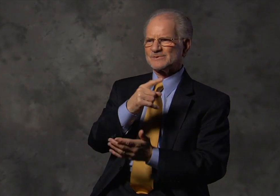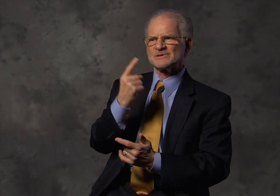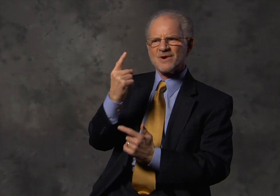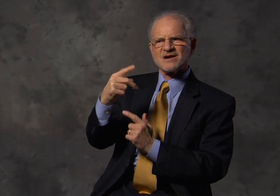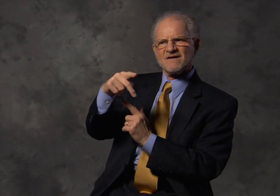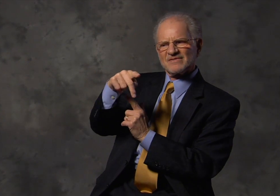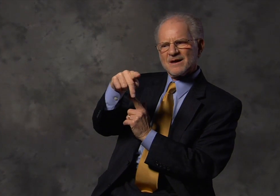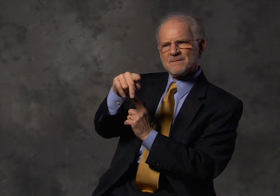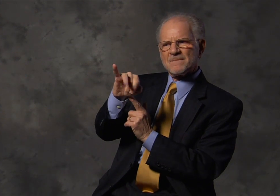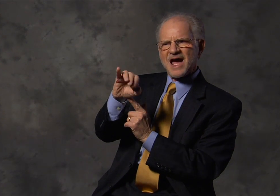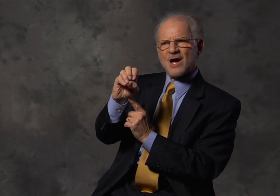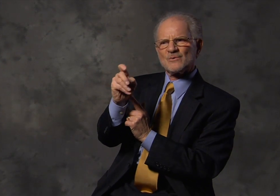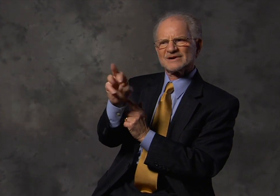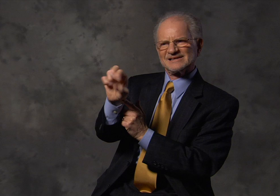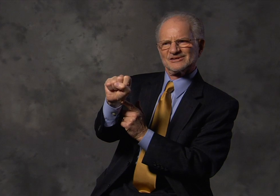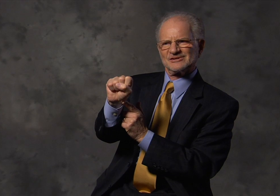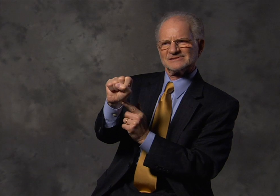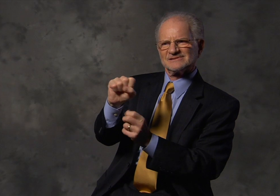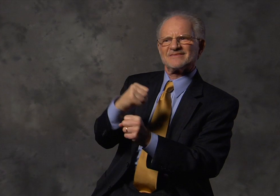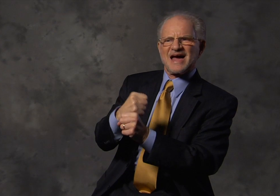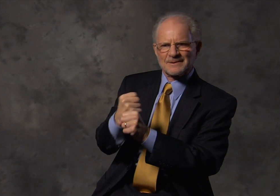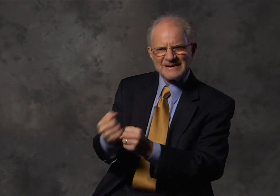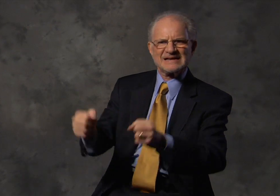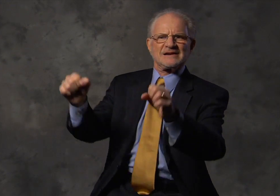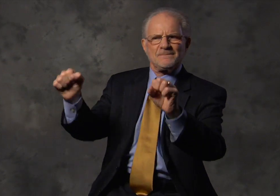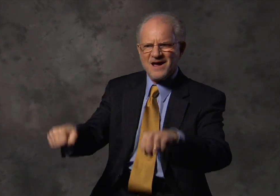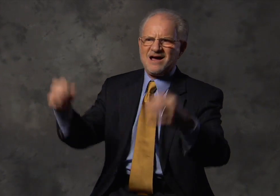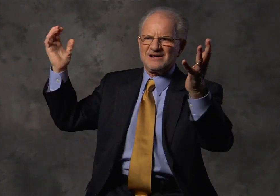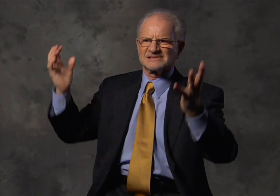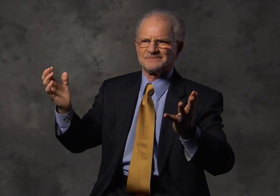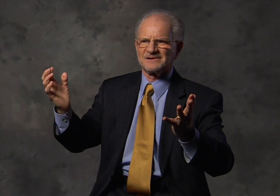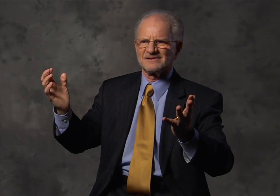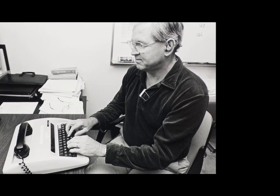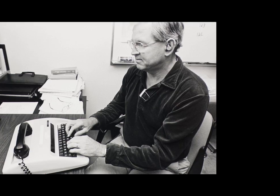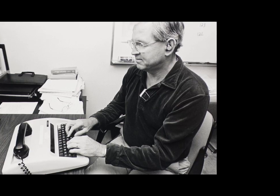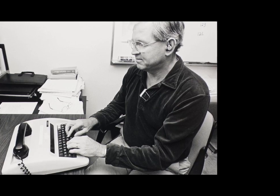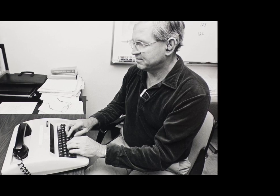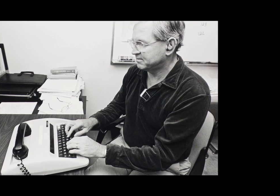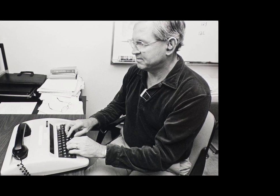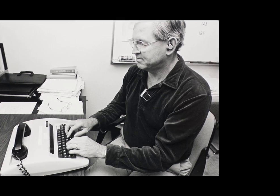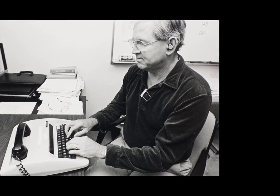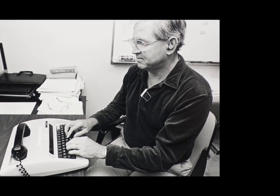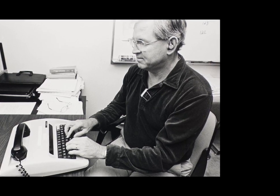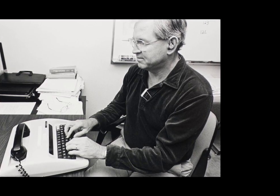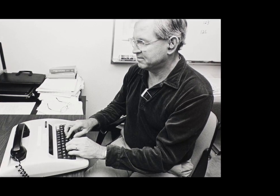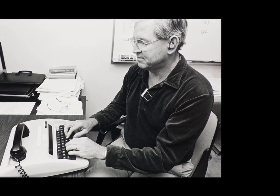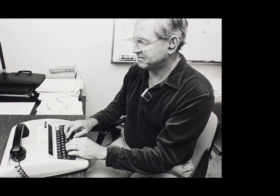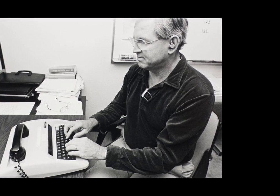sit back and be proud that he was one of the pioneers that made it possible for us to have everything that we have now.